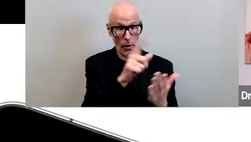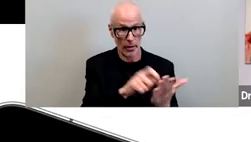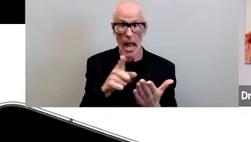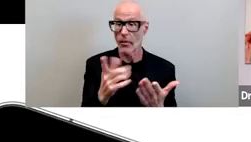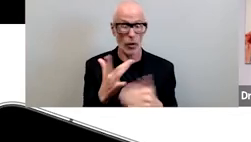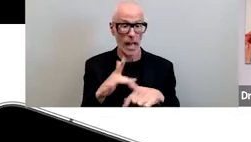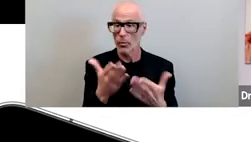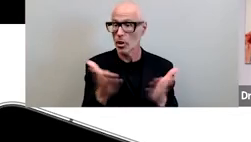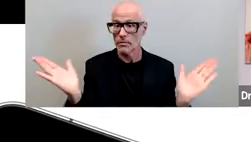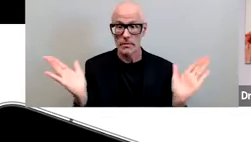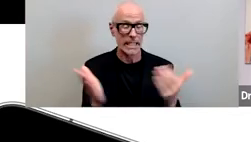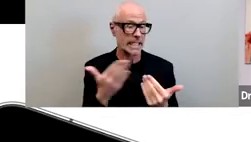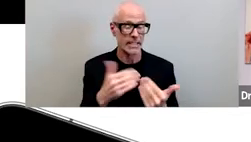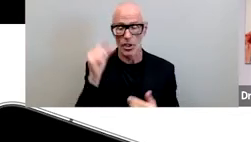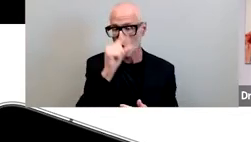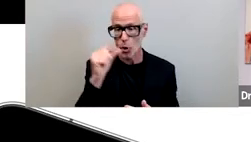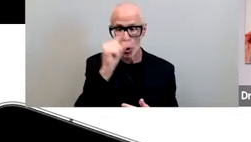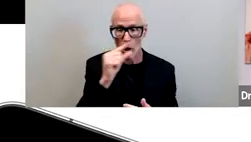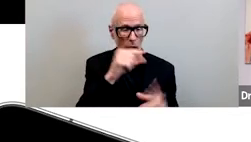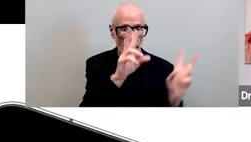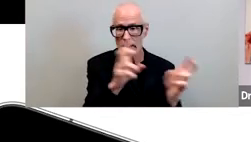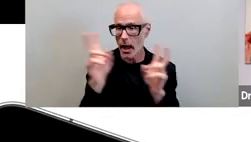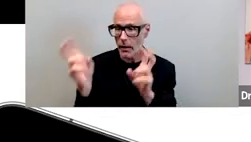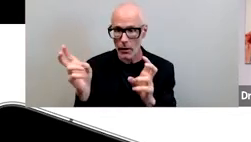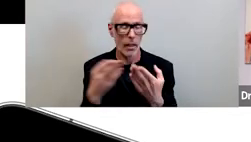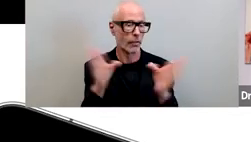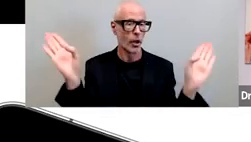all you simply gotta do is google the title they are publicly available and open access